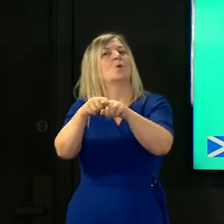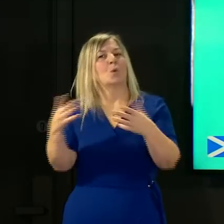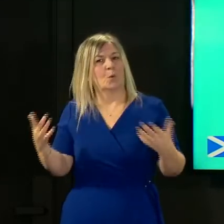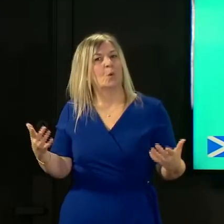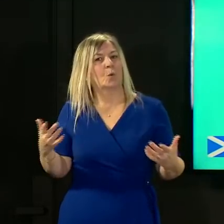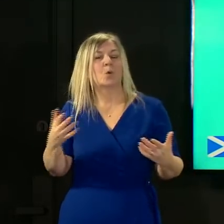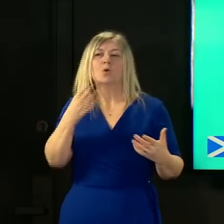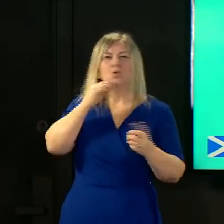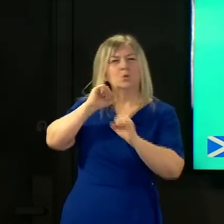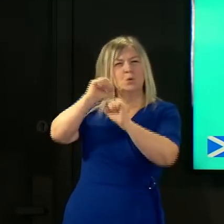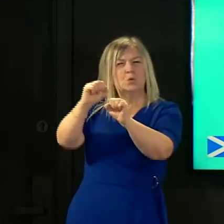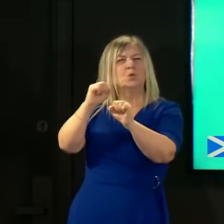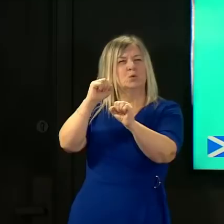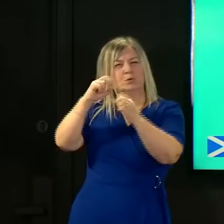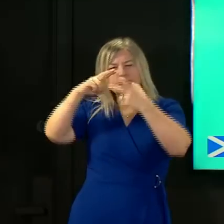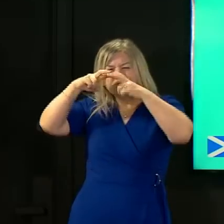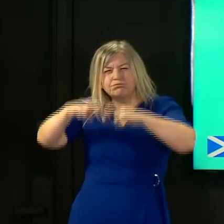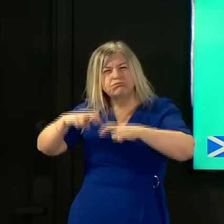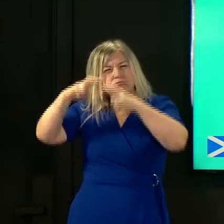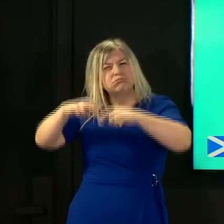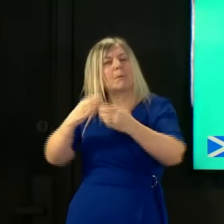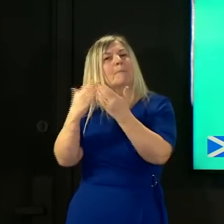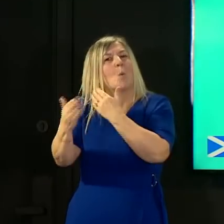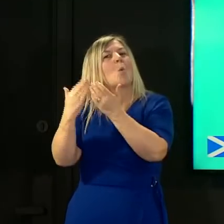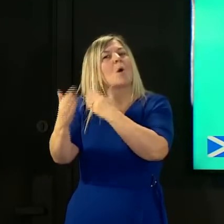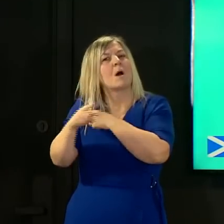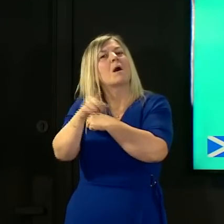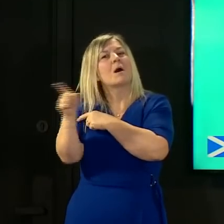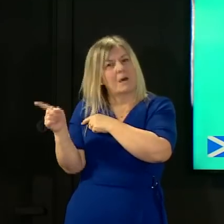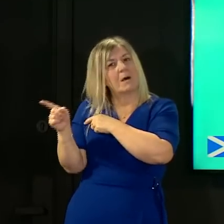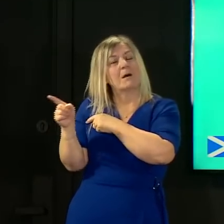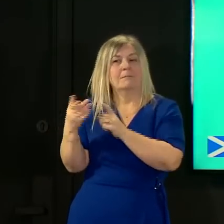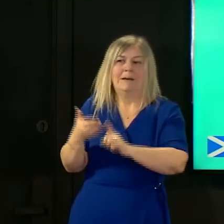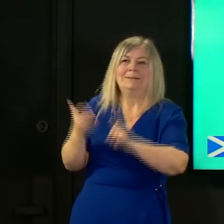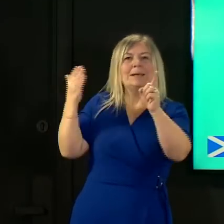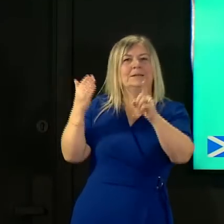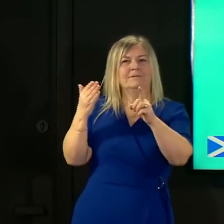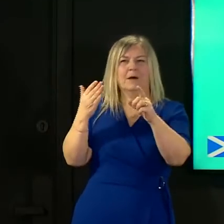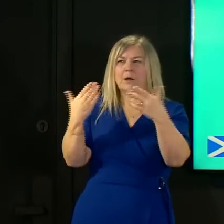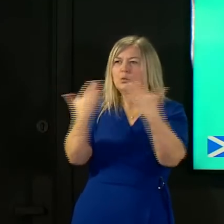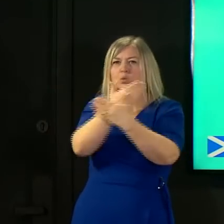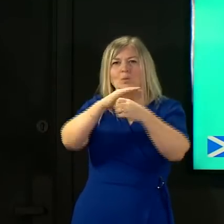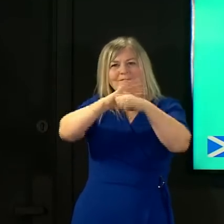genomic surveillance and sequencing to quickly identify variants of concern if we are to keep